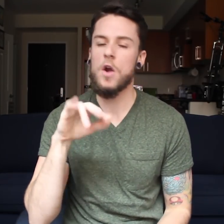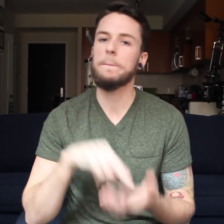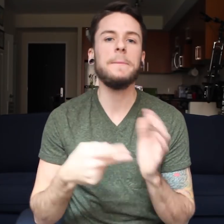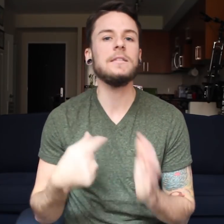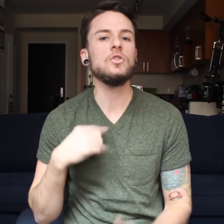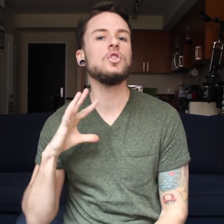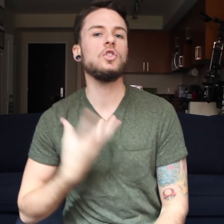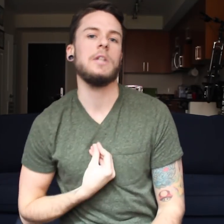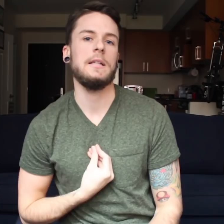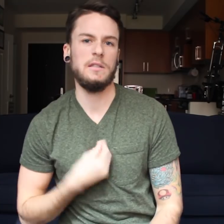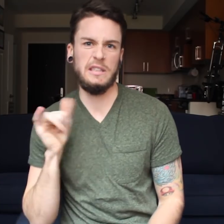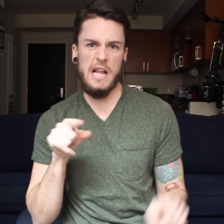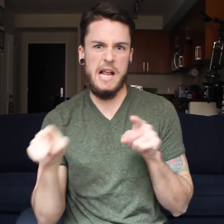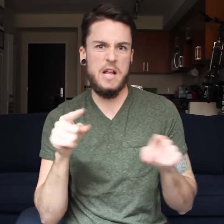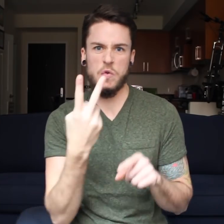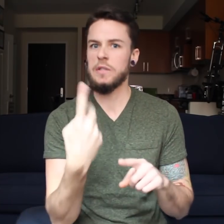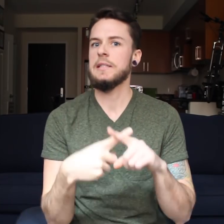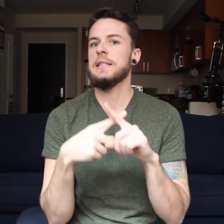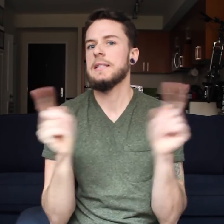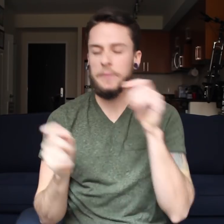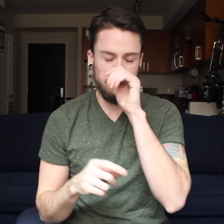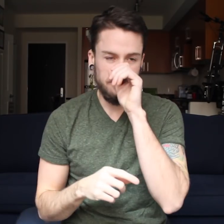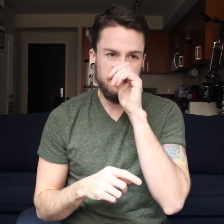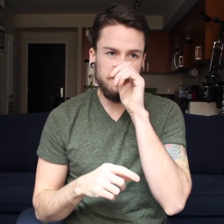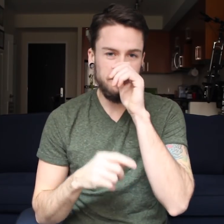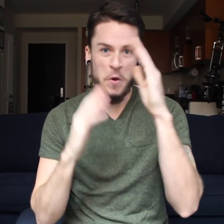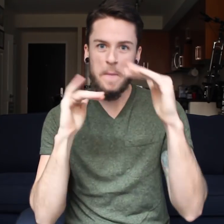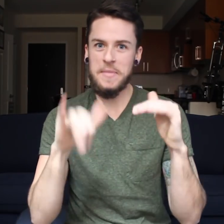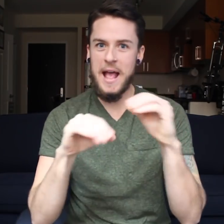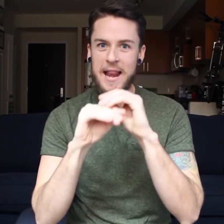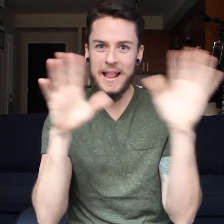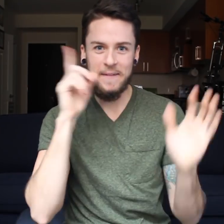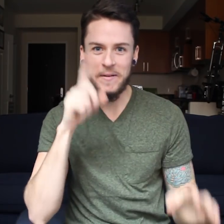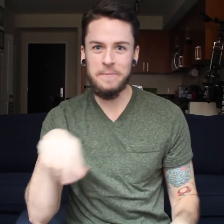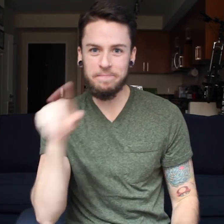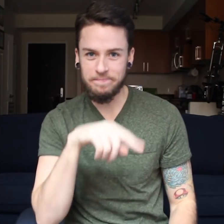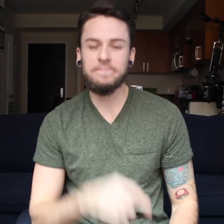and that means I am transgender. That’s the difference between cisgender and transgender. I hope that it's clear for you all!